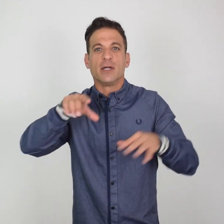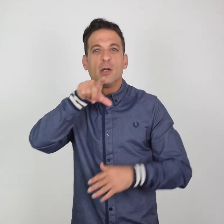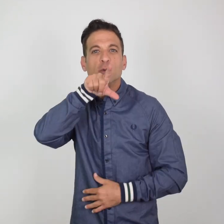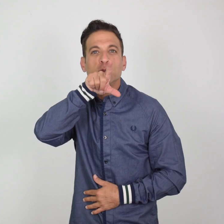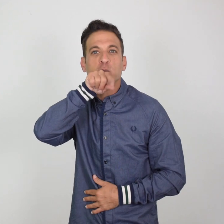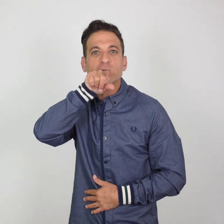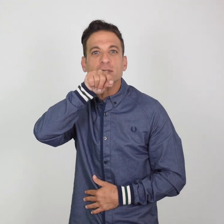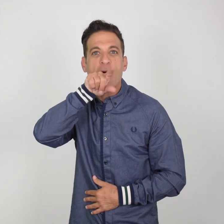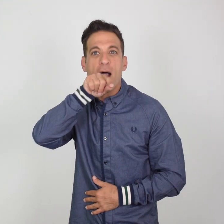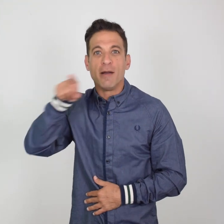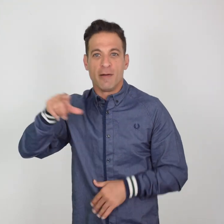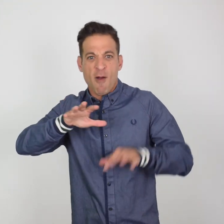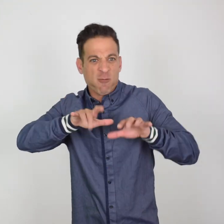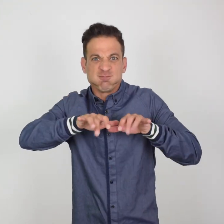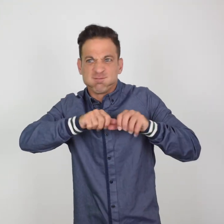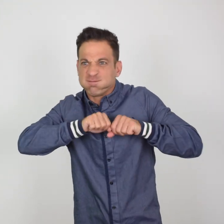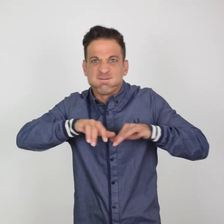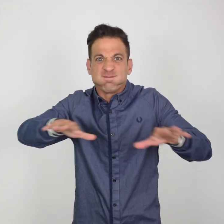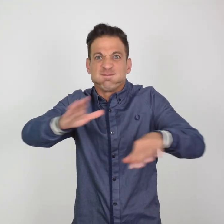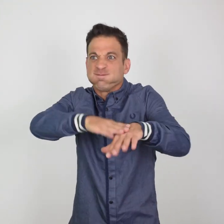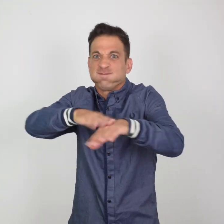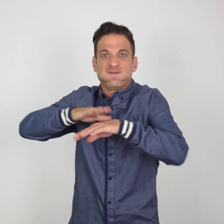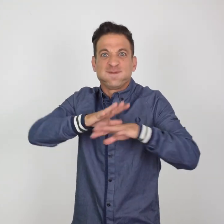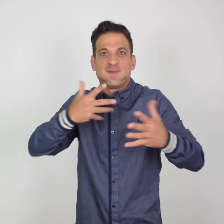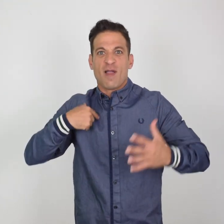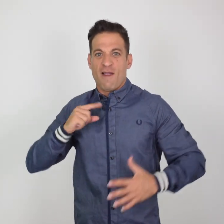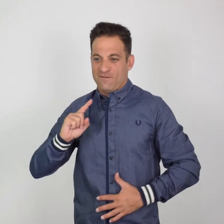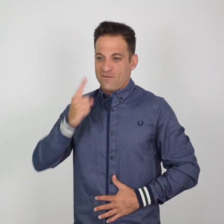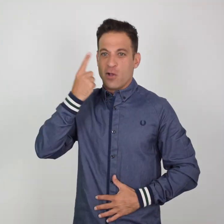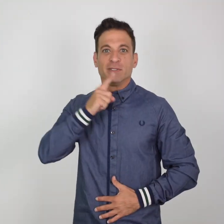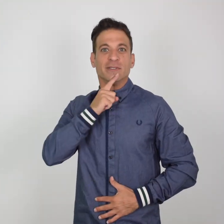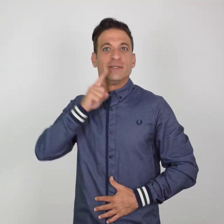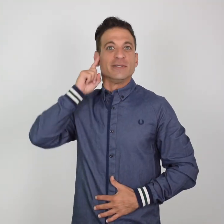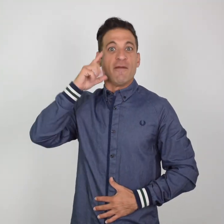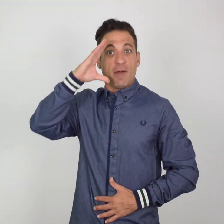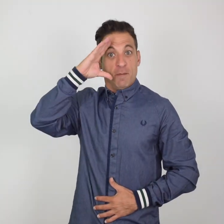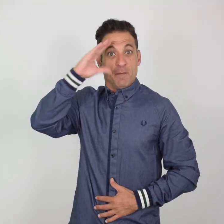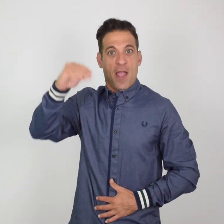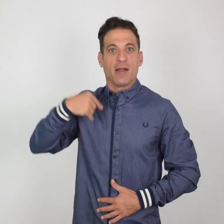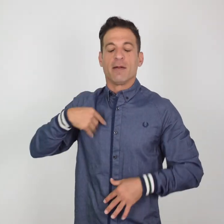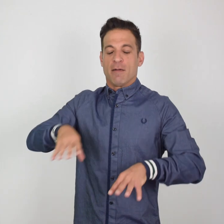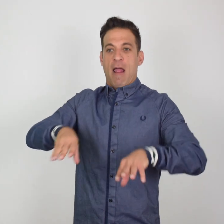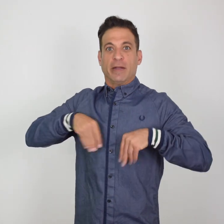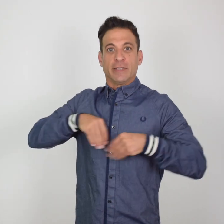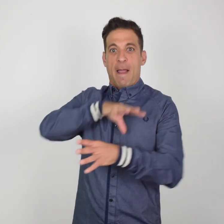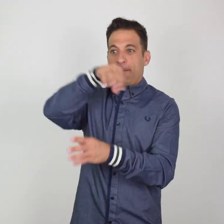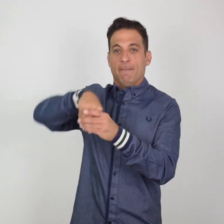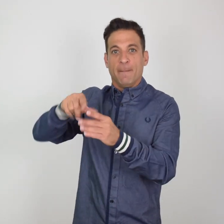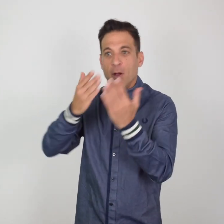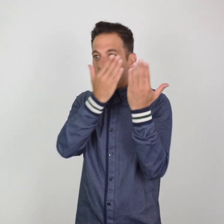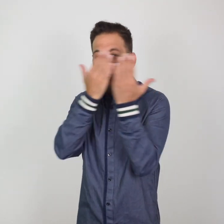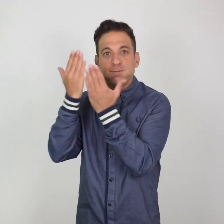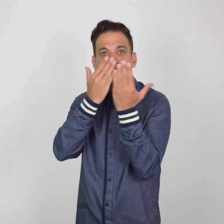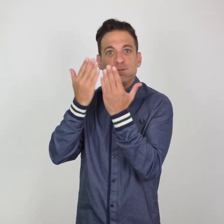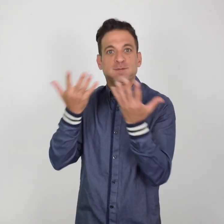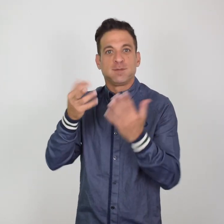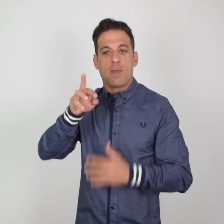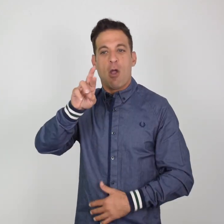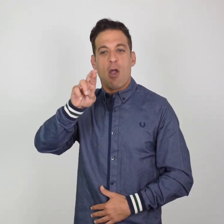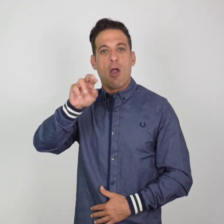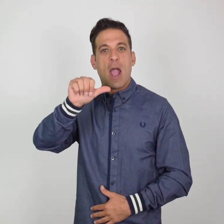to the Royal Academy of Dramatic Arts (RADA), a prestigious